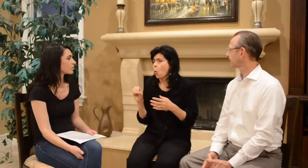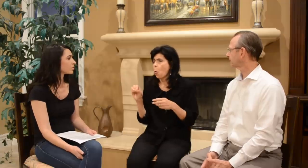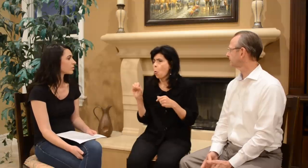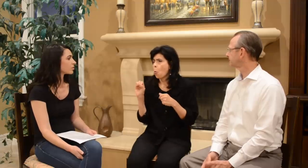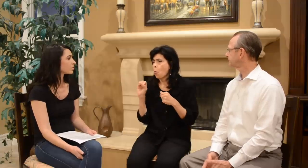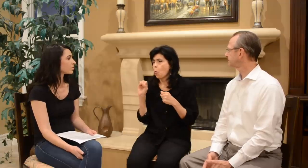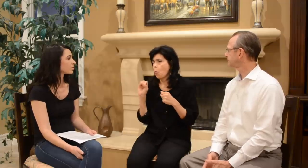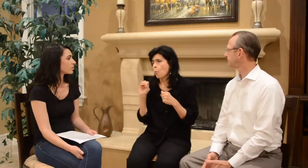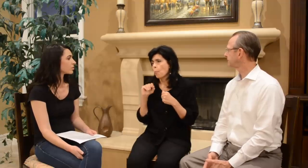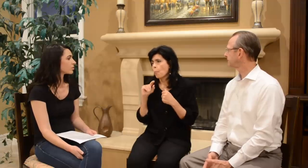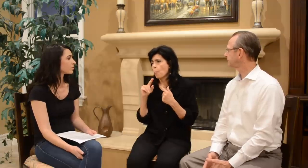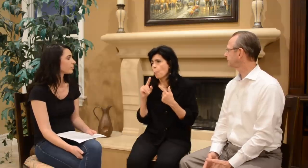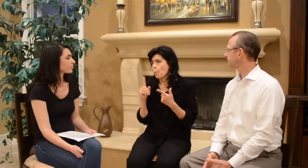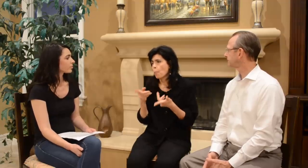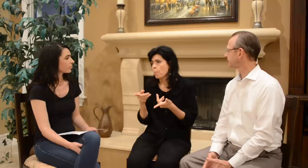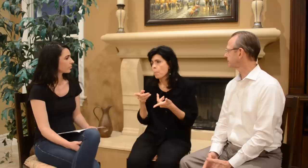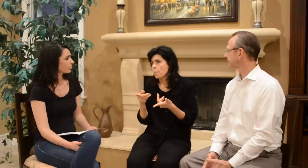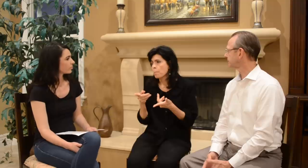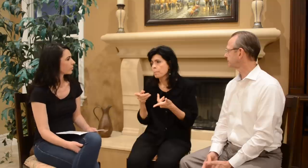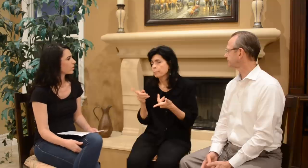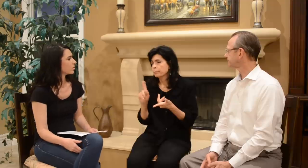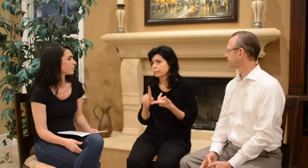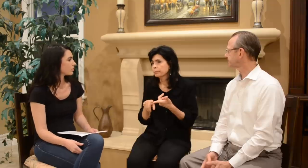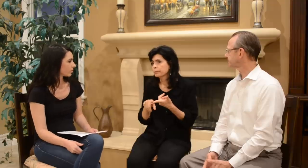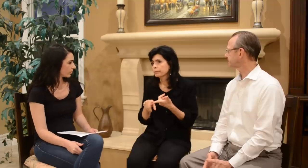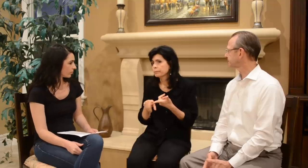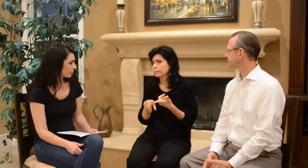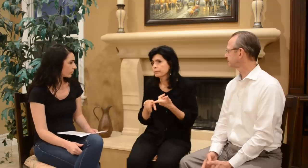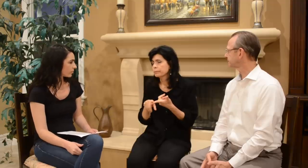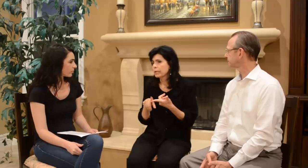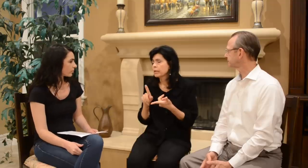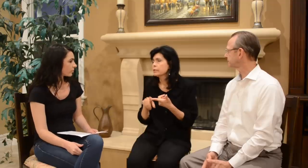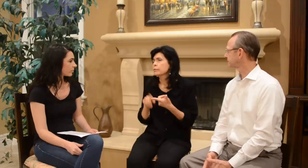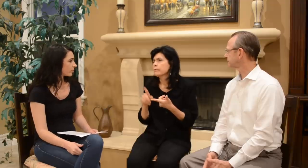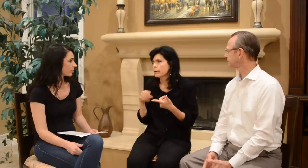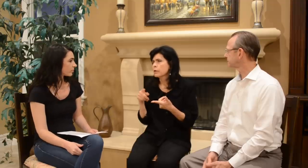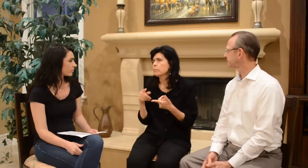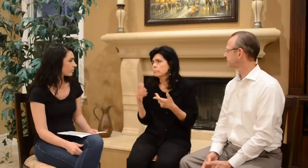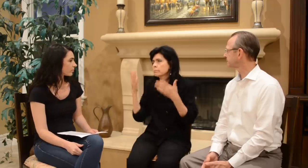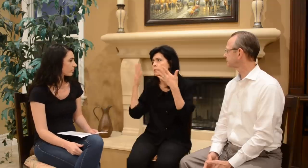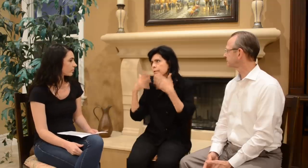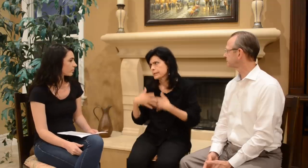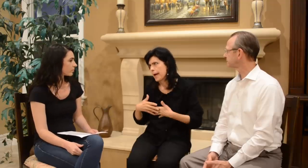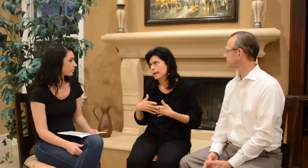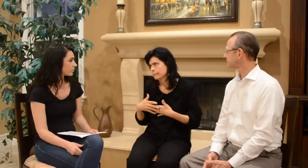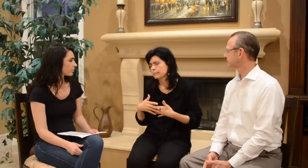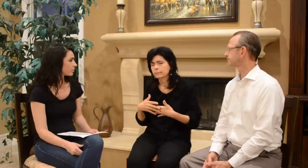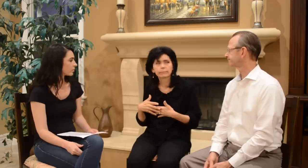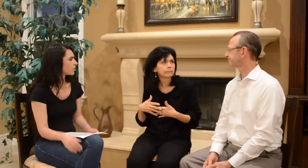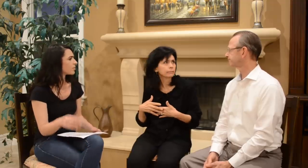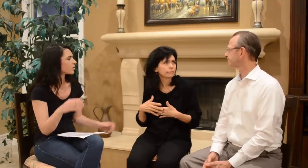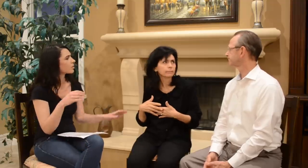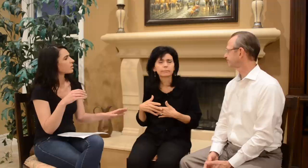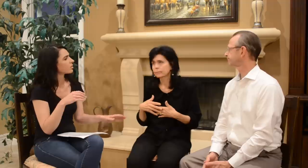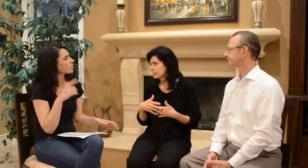And so we went home very sad.